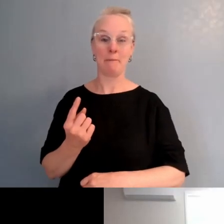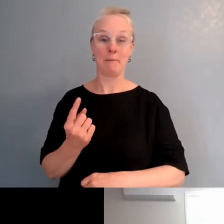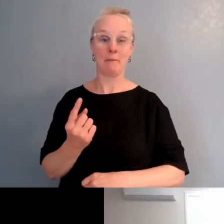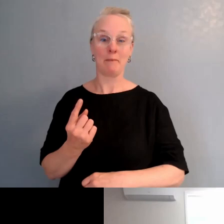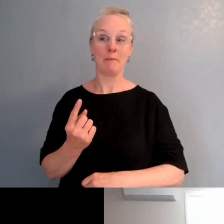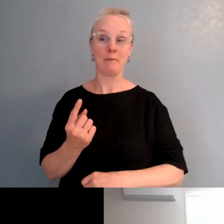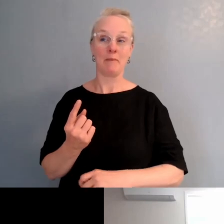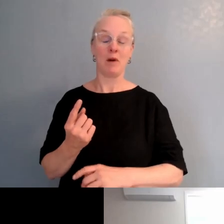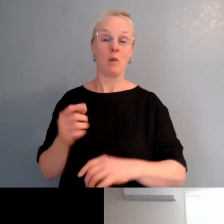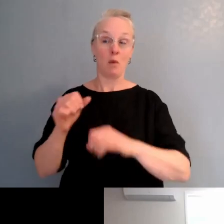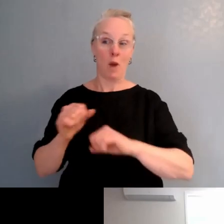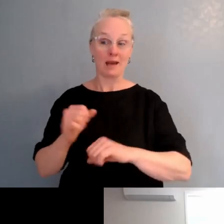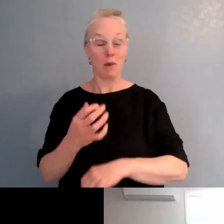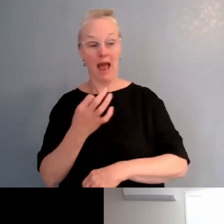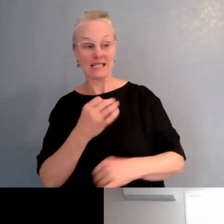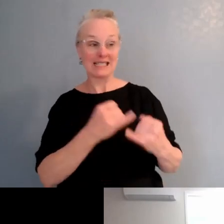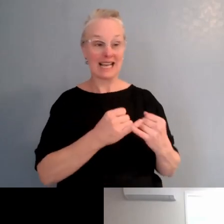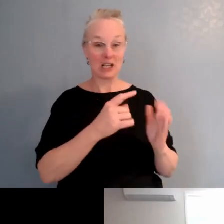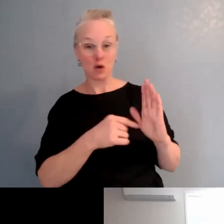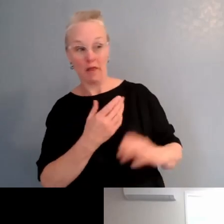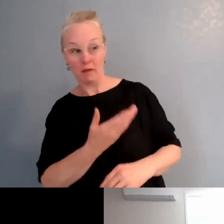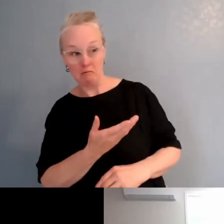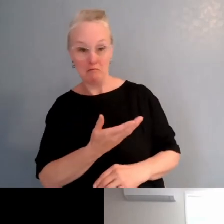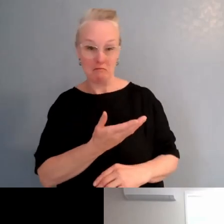to come into the chat, 'cause we had one in our group,